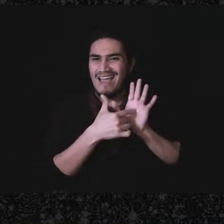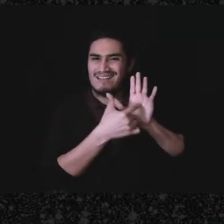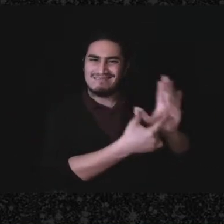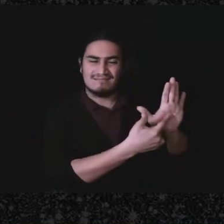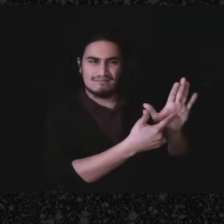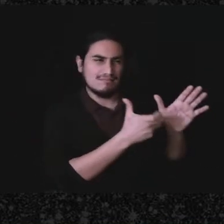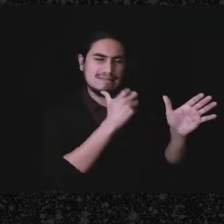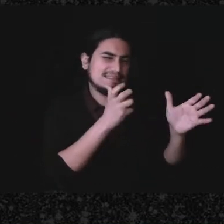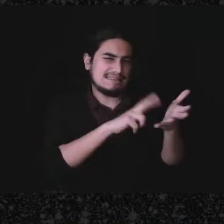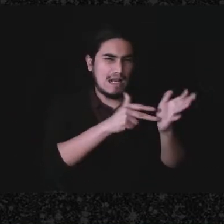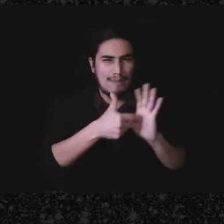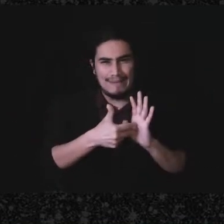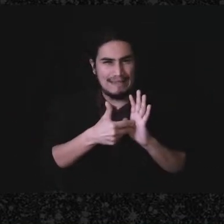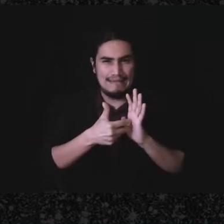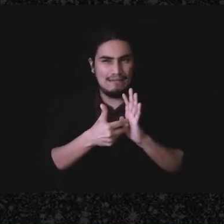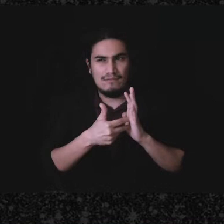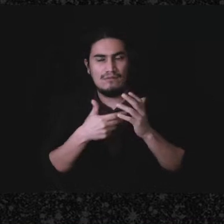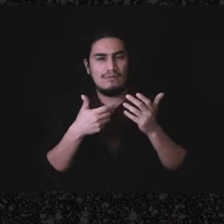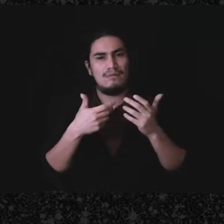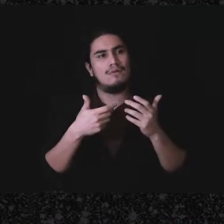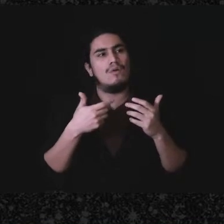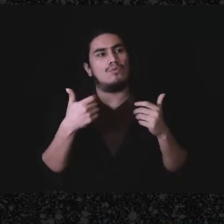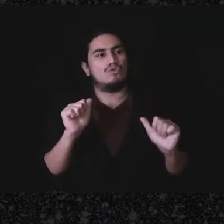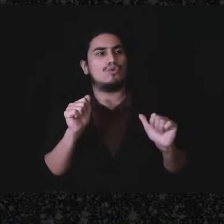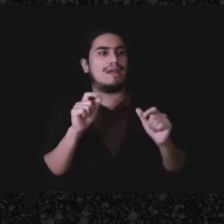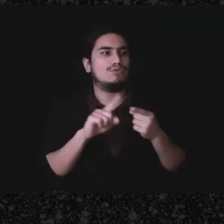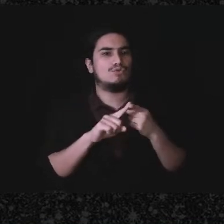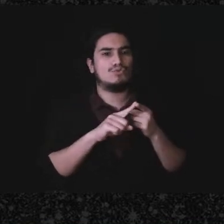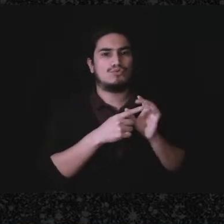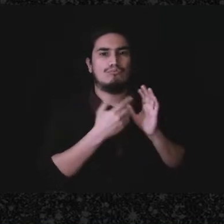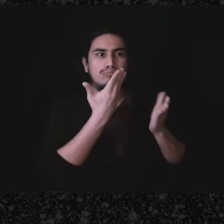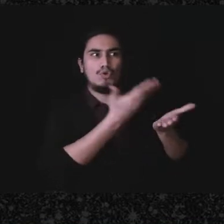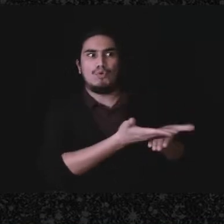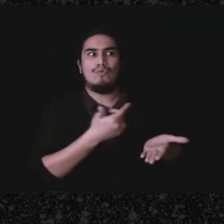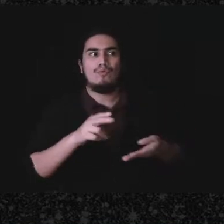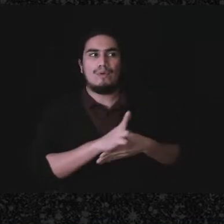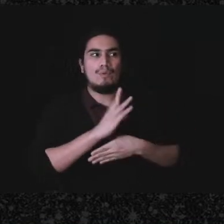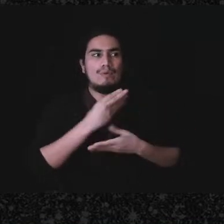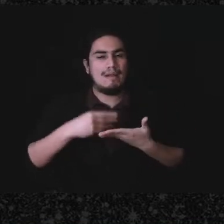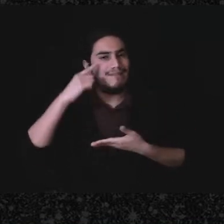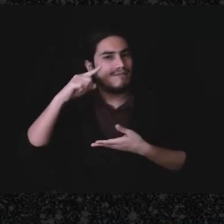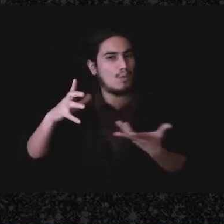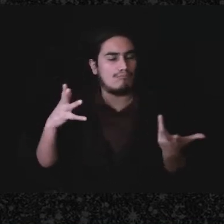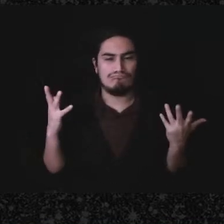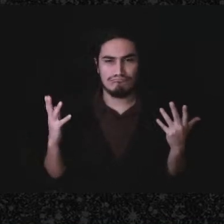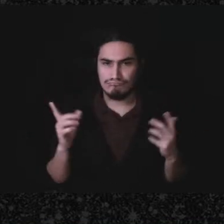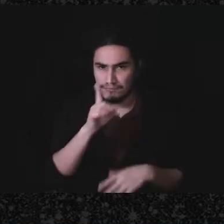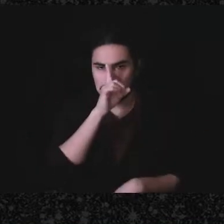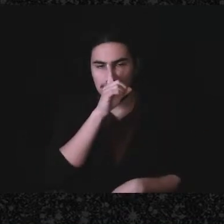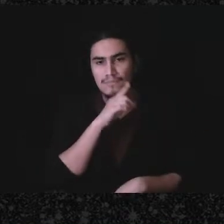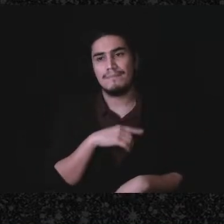the donor of intent, or the status as a gift, if your organization sends somebody - you